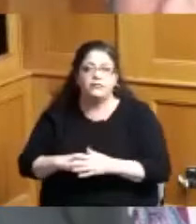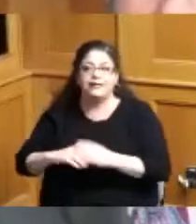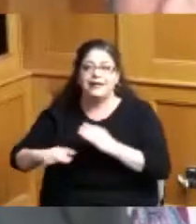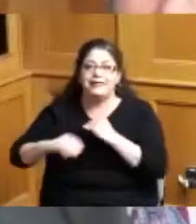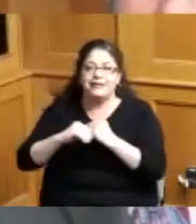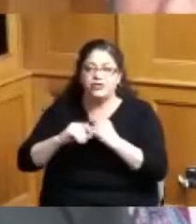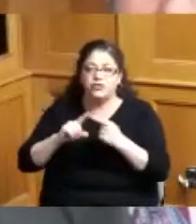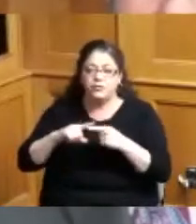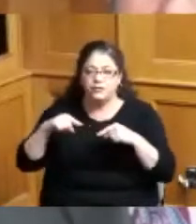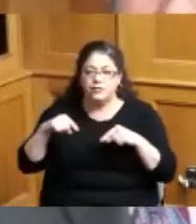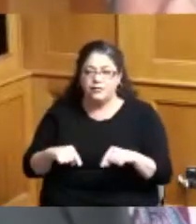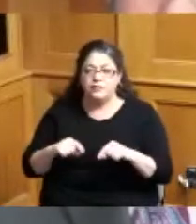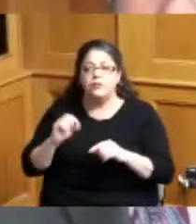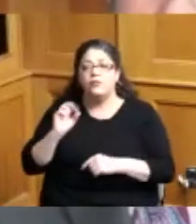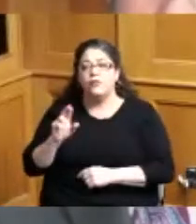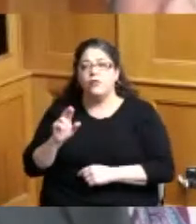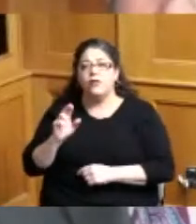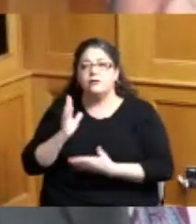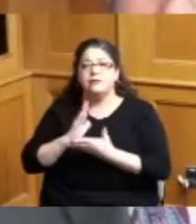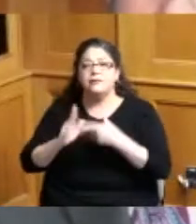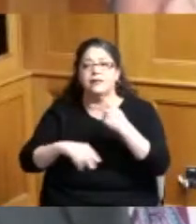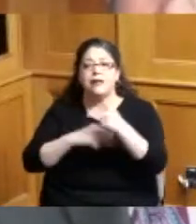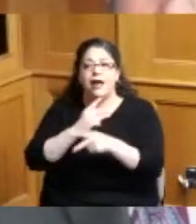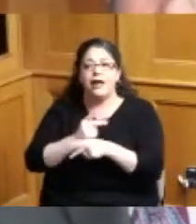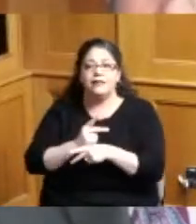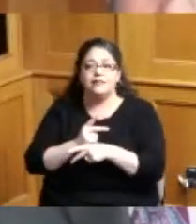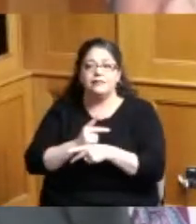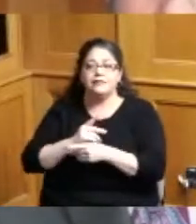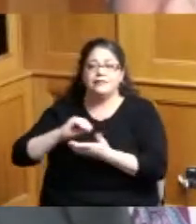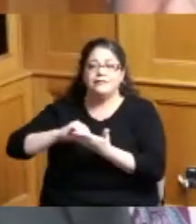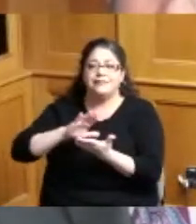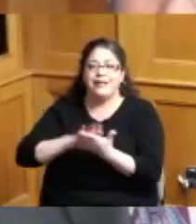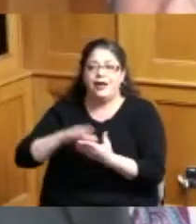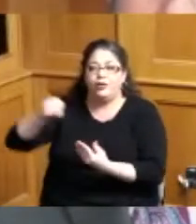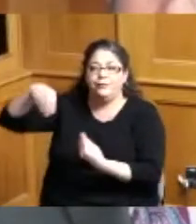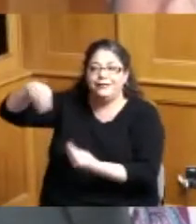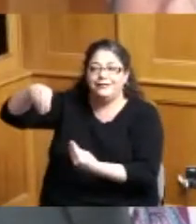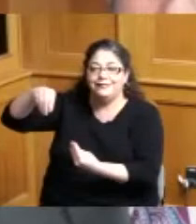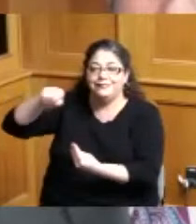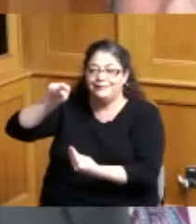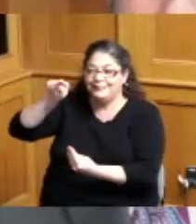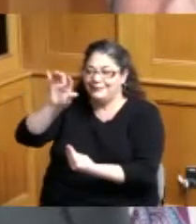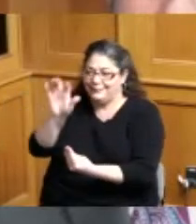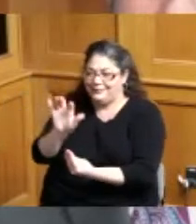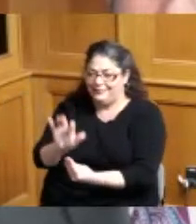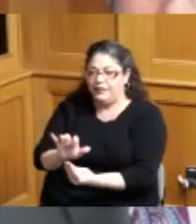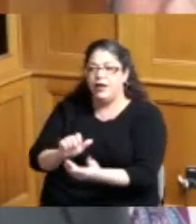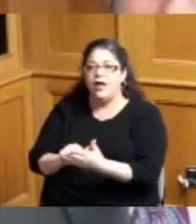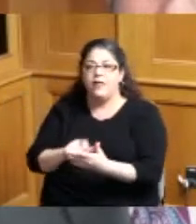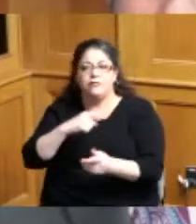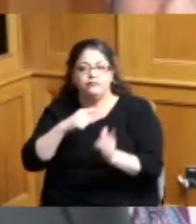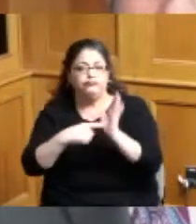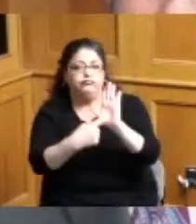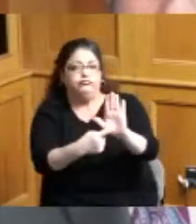to to this or some kind of document that would guarantee to the residents that the knights are